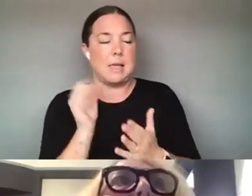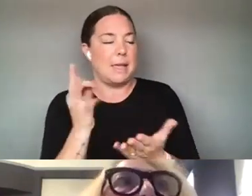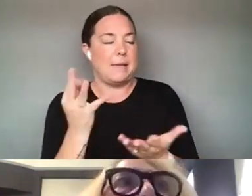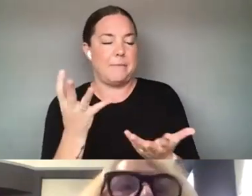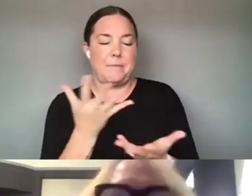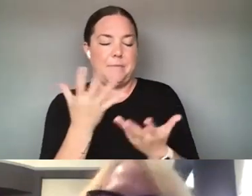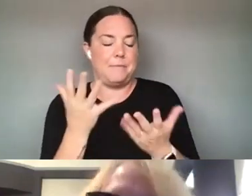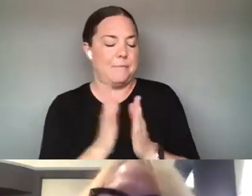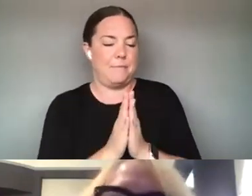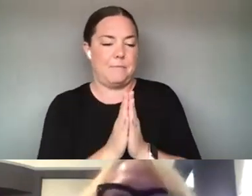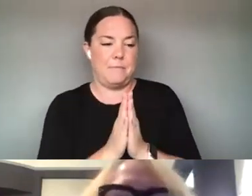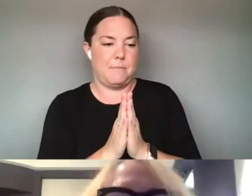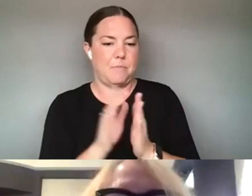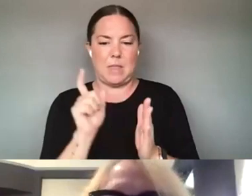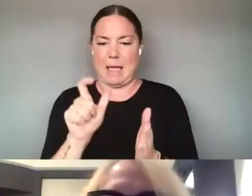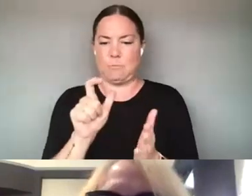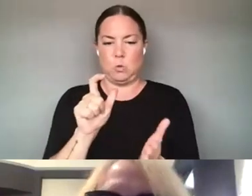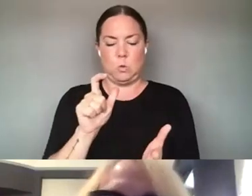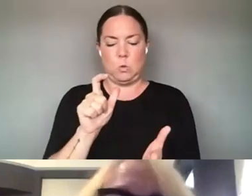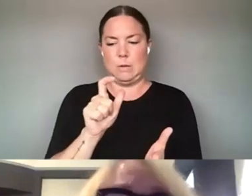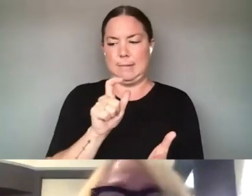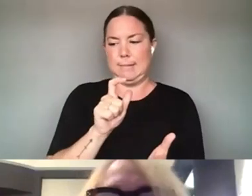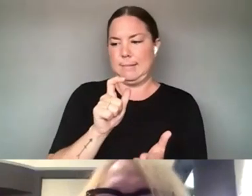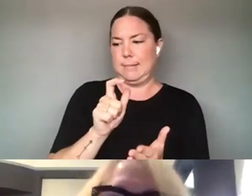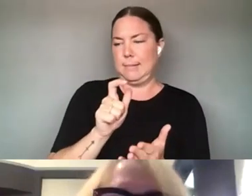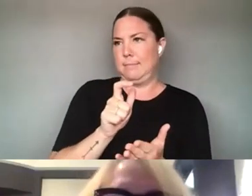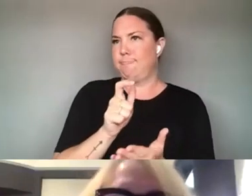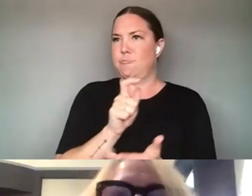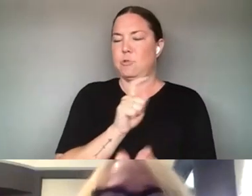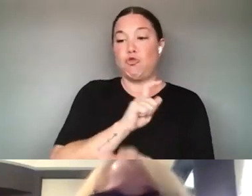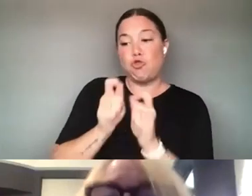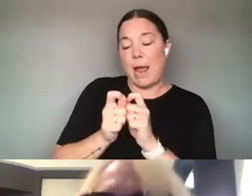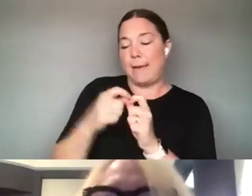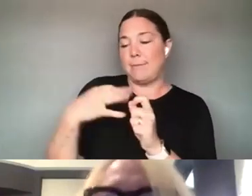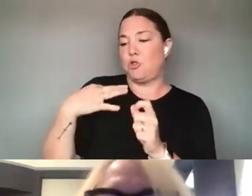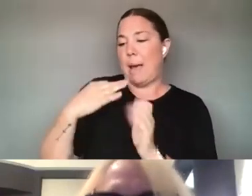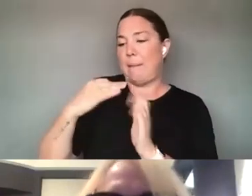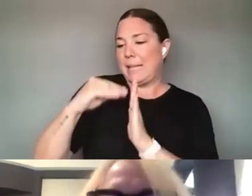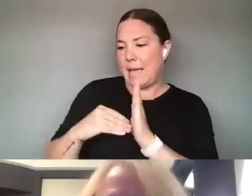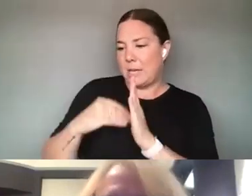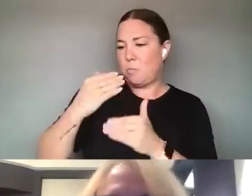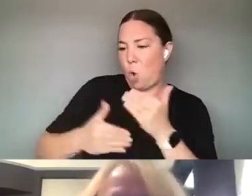YOU KNOW, YOUR APPLICATION LANGUAGE OR PROCESS I THINK WE HAVE TO KIND OF BE OPEN TO THAT.